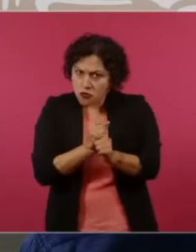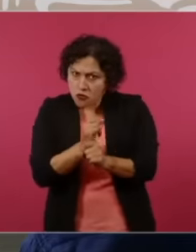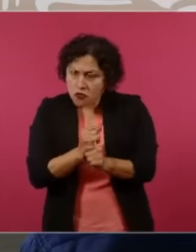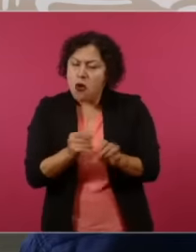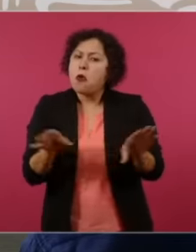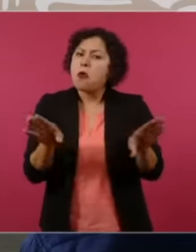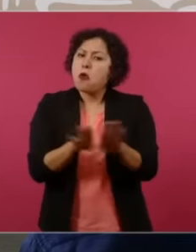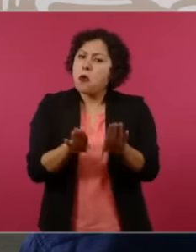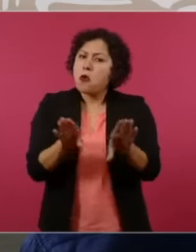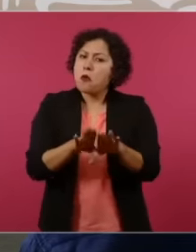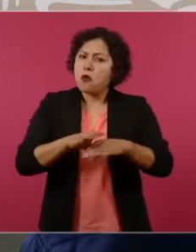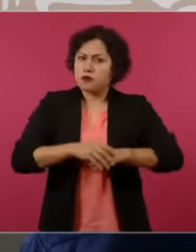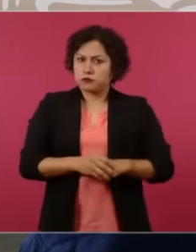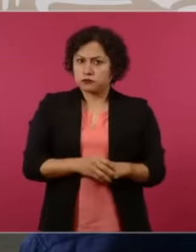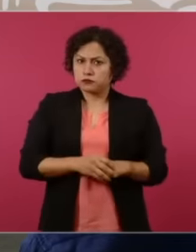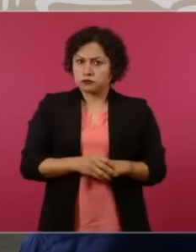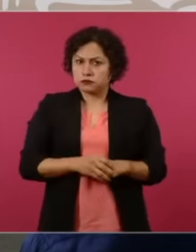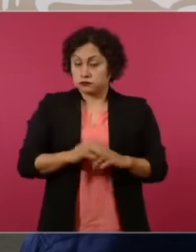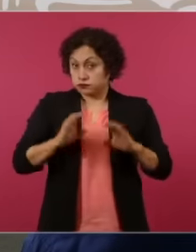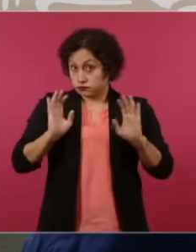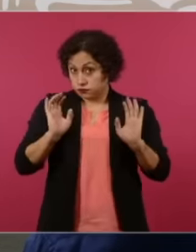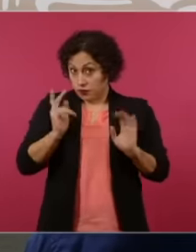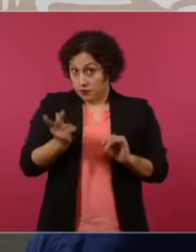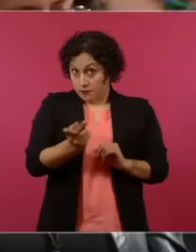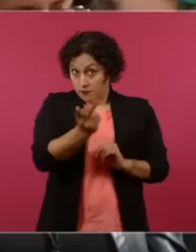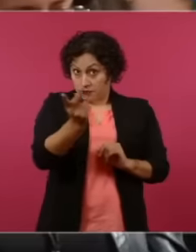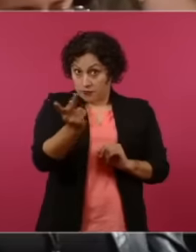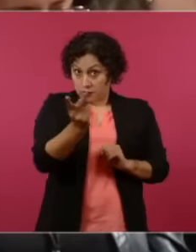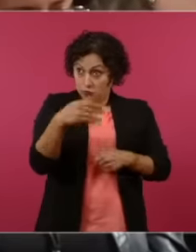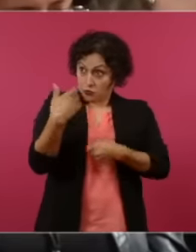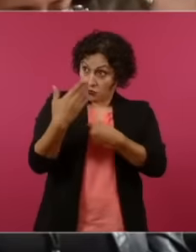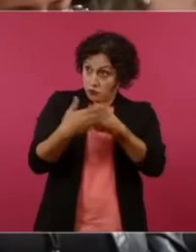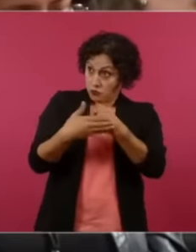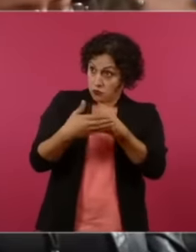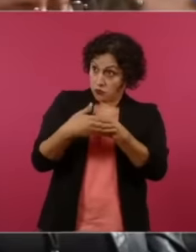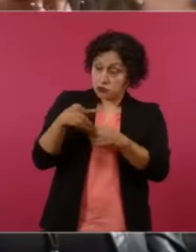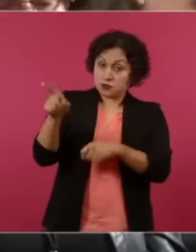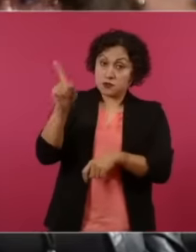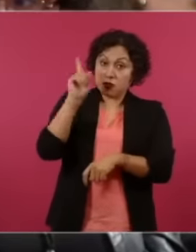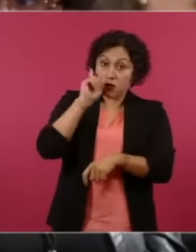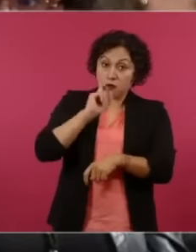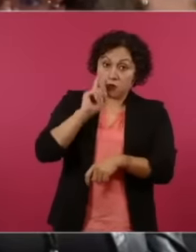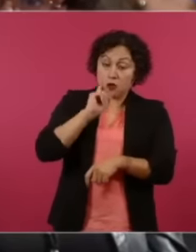also going to let Claudia do something with the prosecutor's offices, clean up the